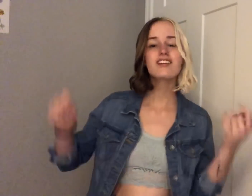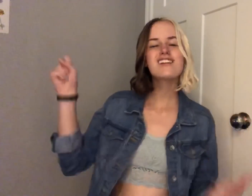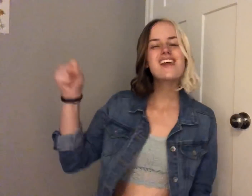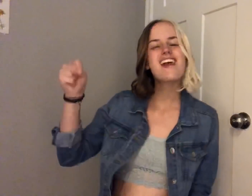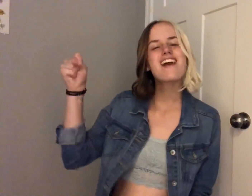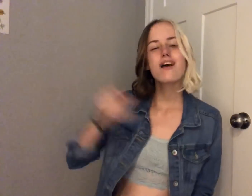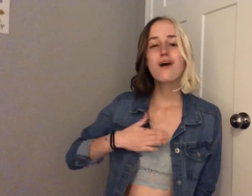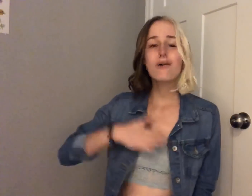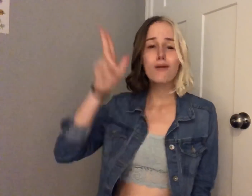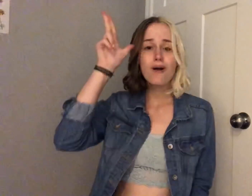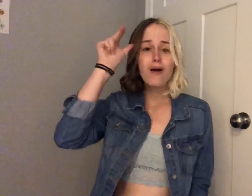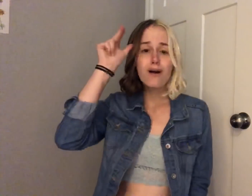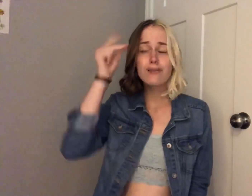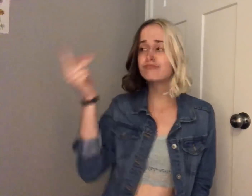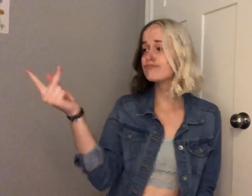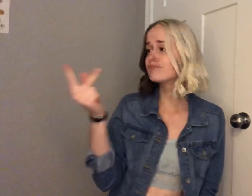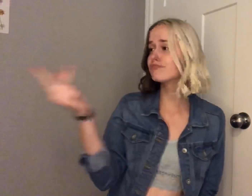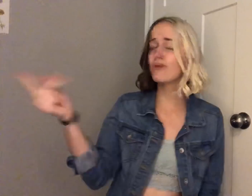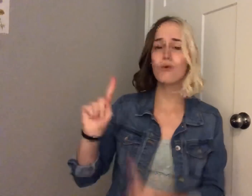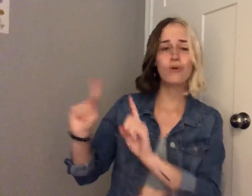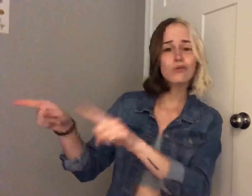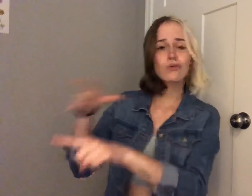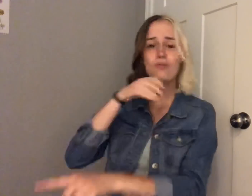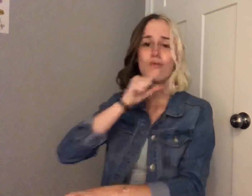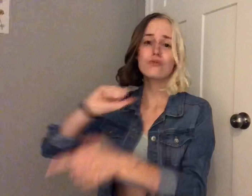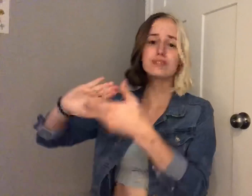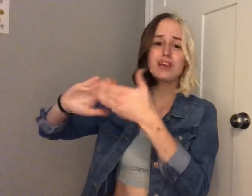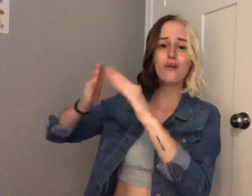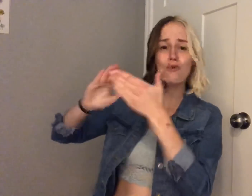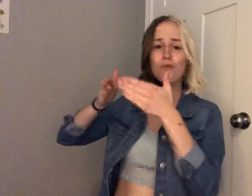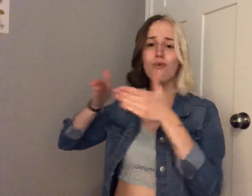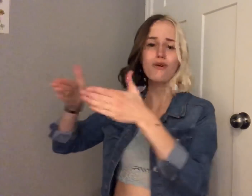Yeah, I'm gonna take my horse to the old town road